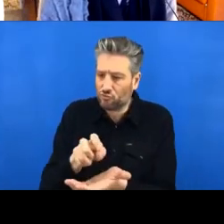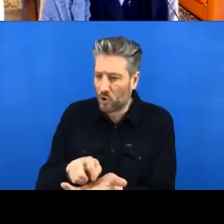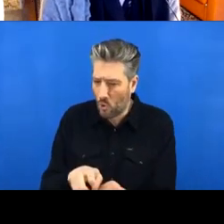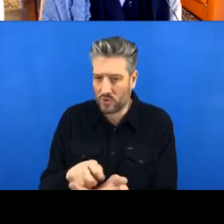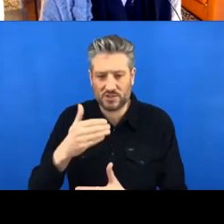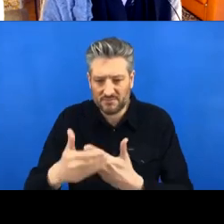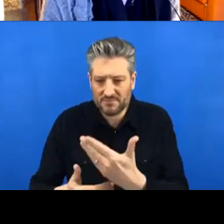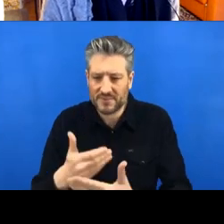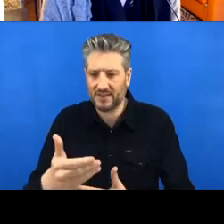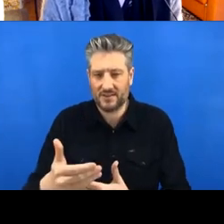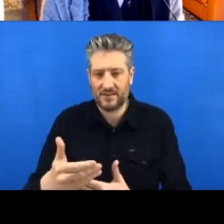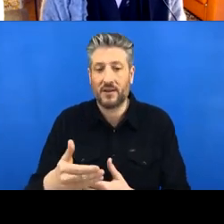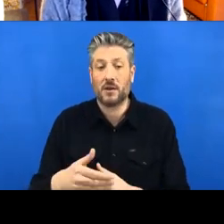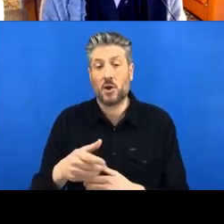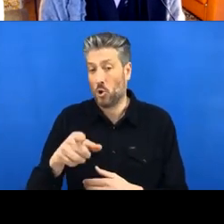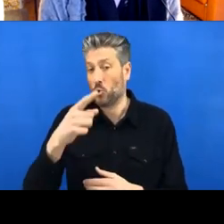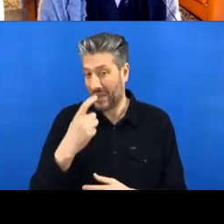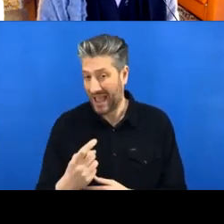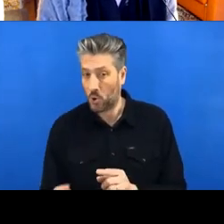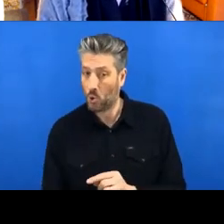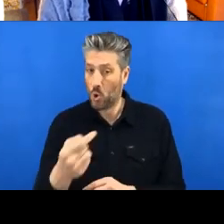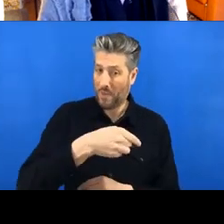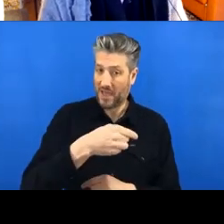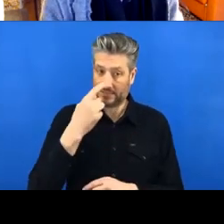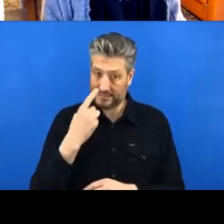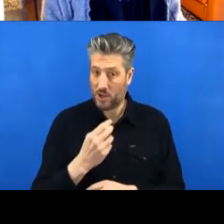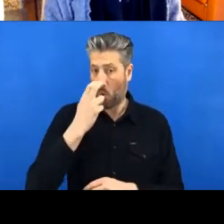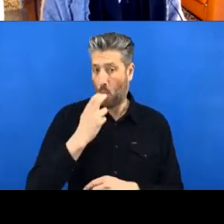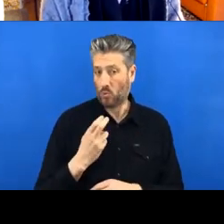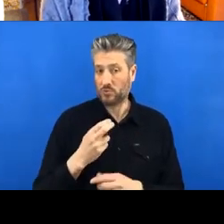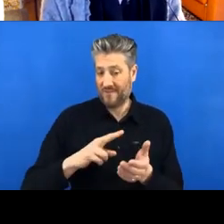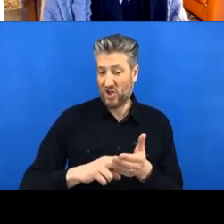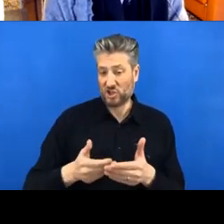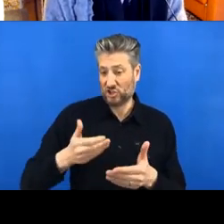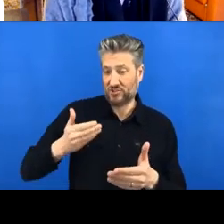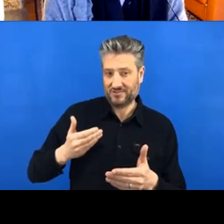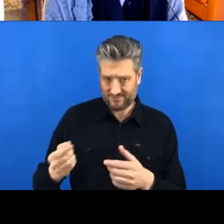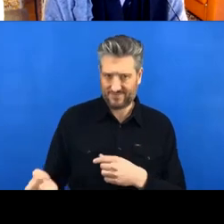And it's a really good way to manage your content, so to manage your files and folders.